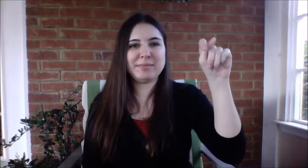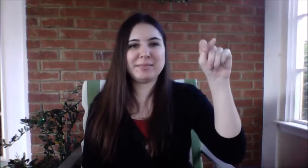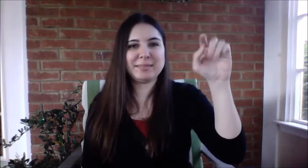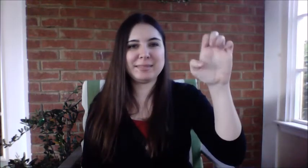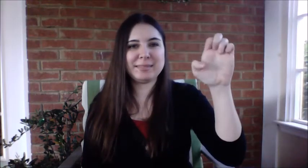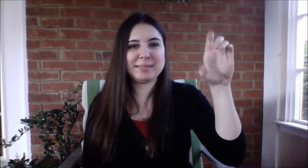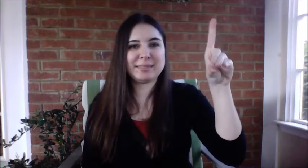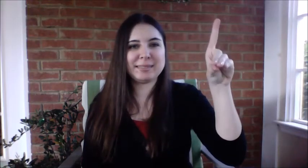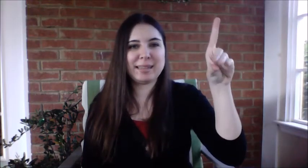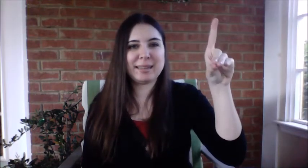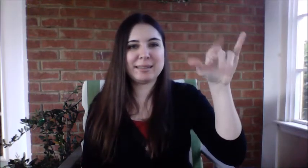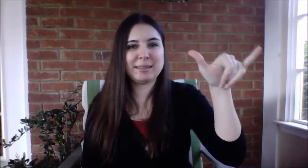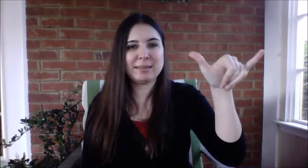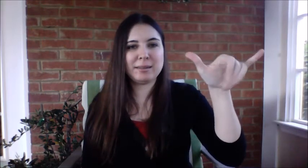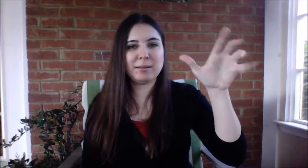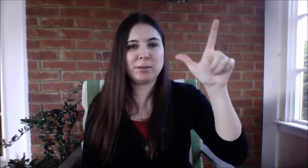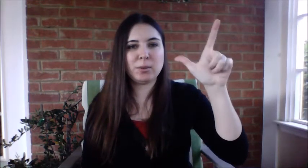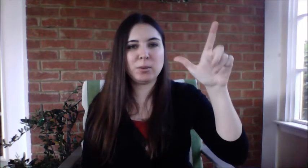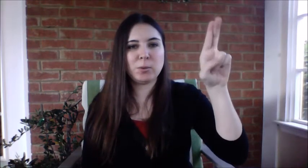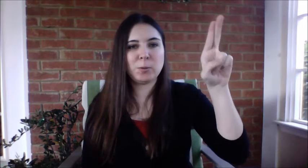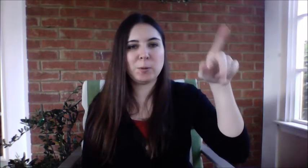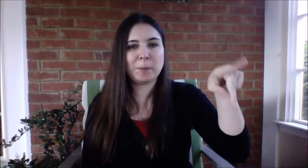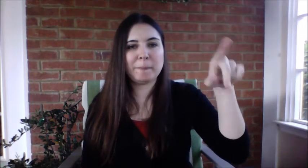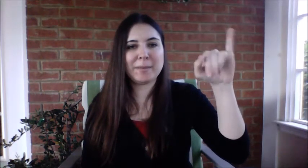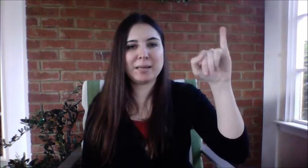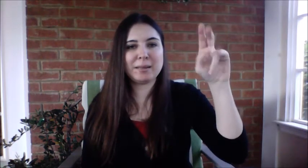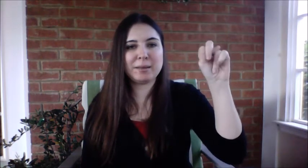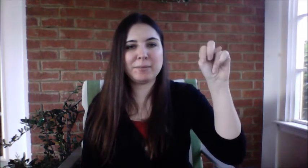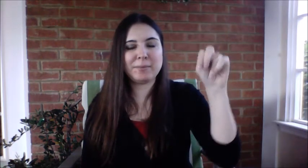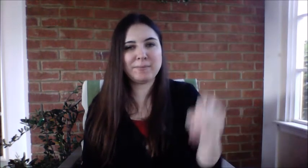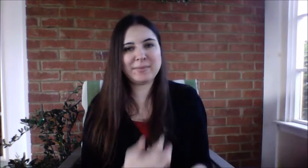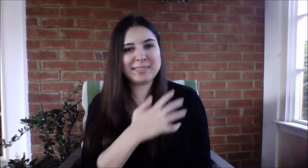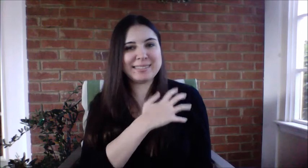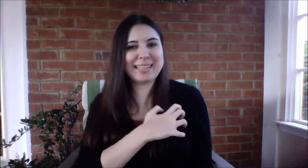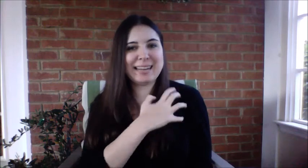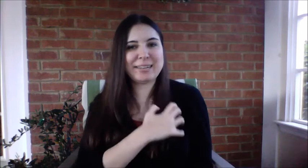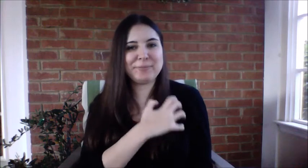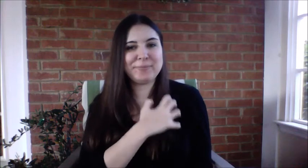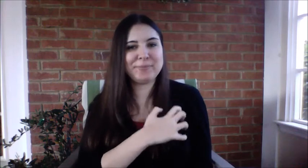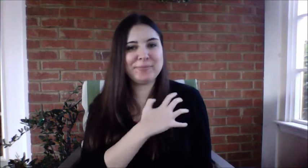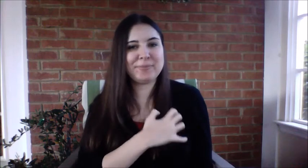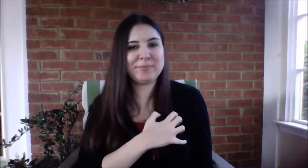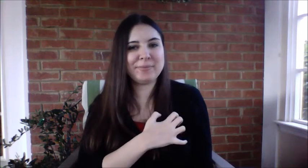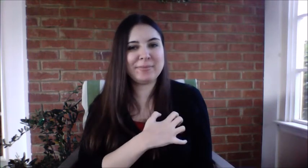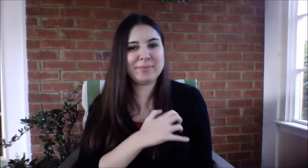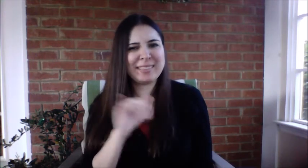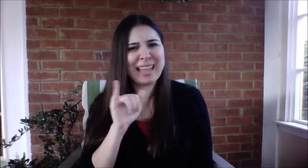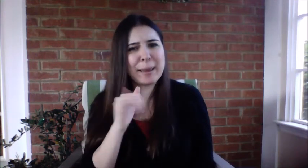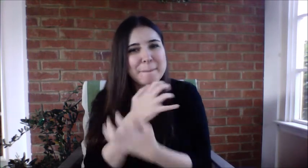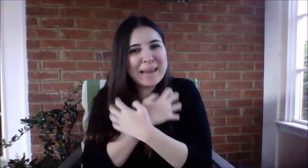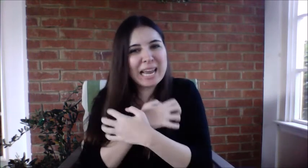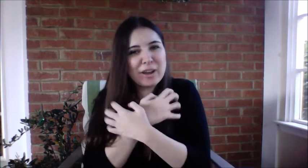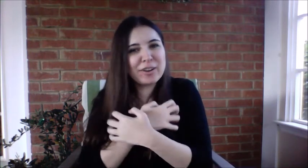Teddy Lupin [demonstrates sign] Like a bear.